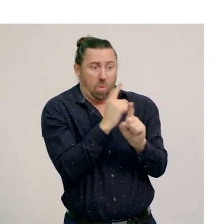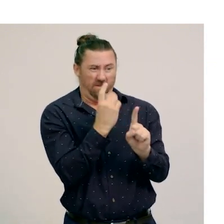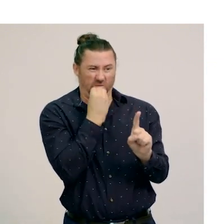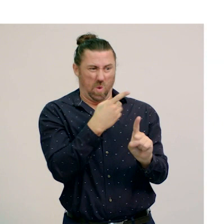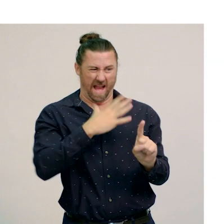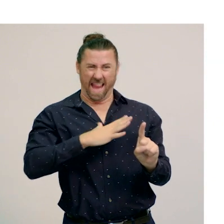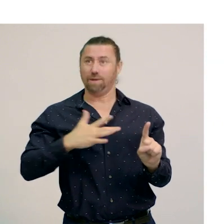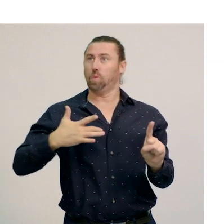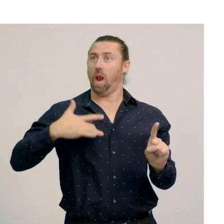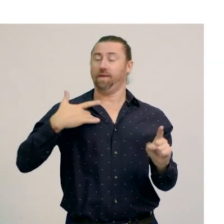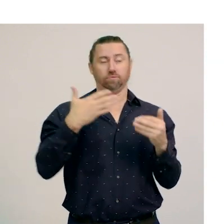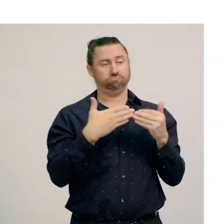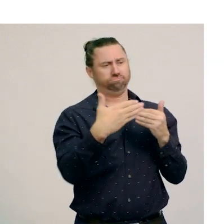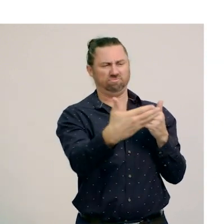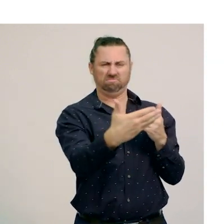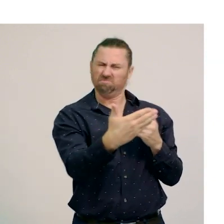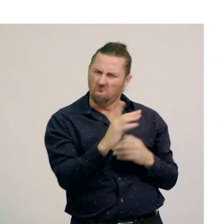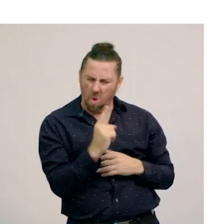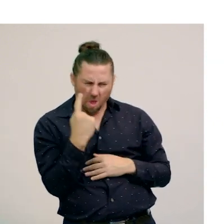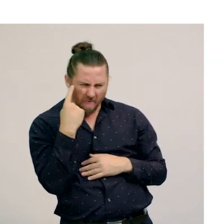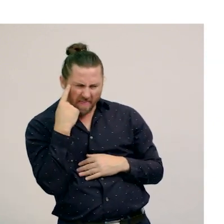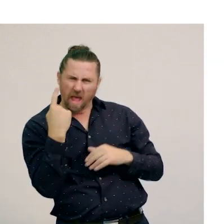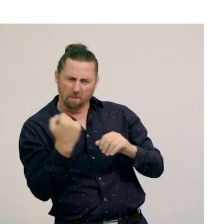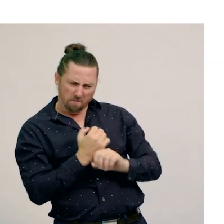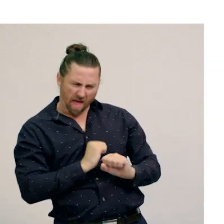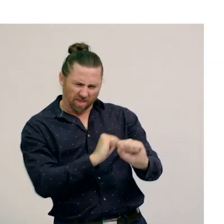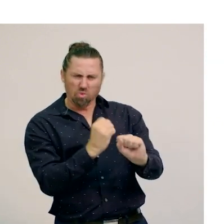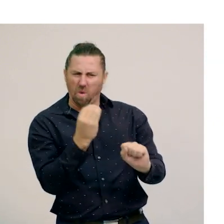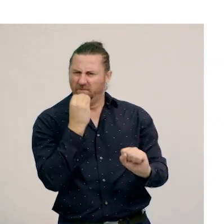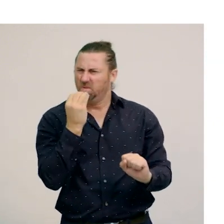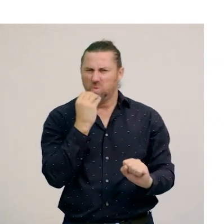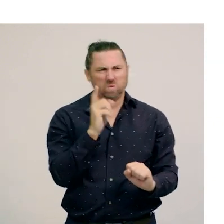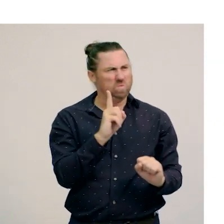What type of organisms, do you think, can produce their own food in the rainforest?